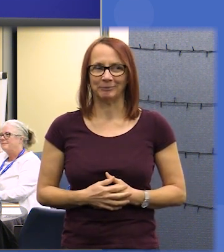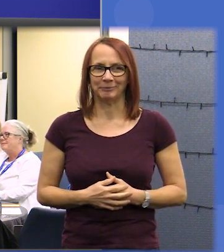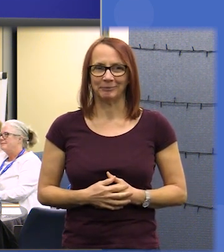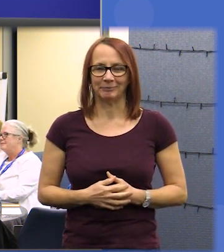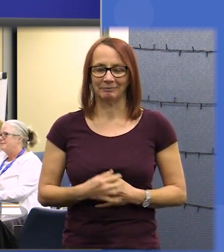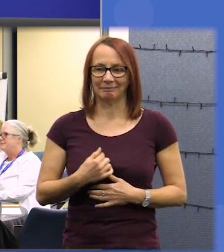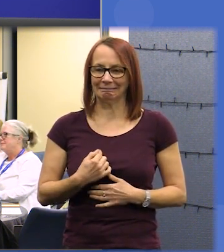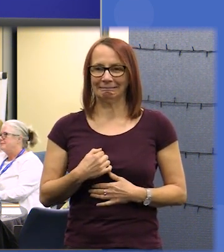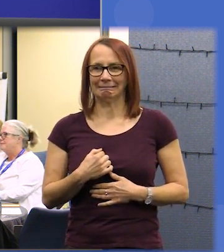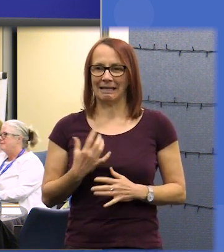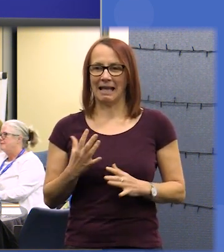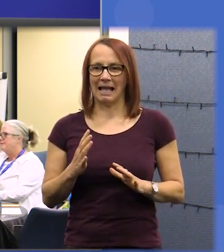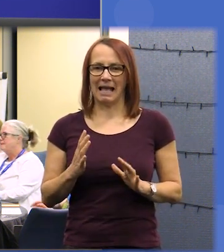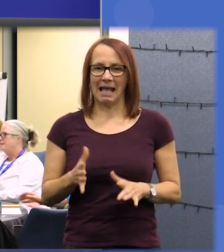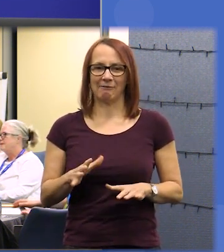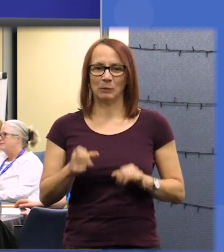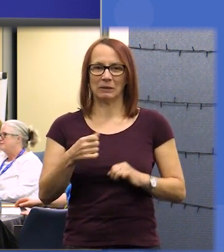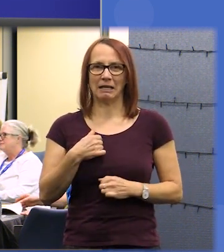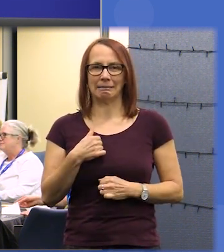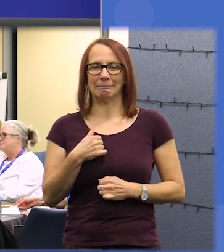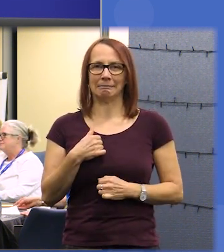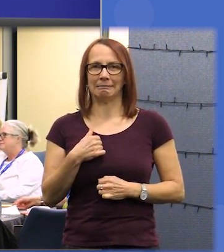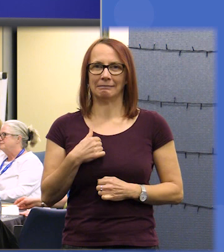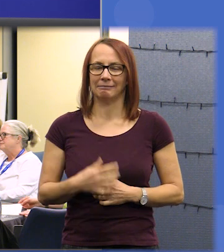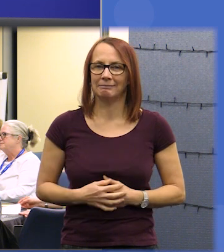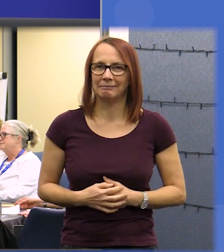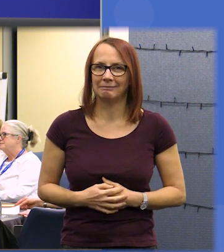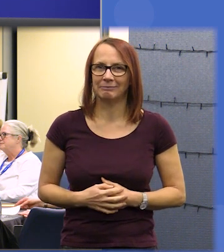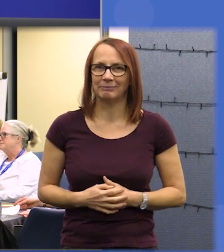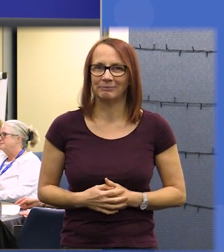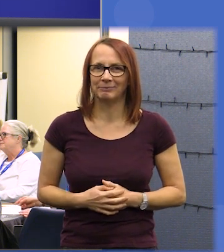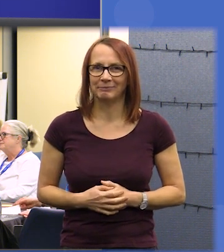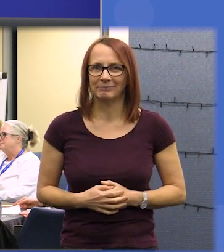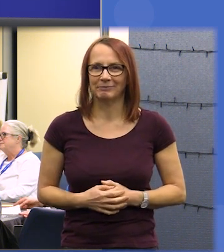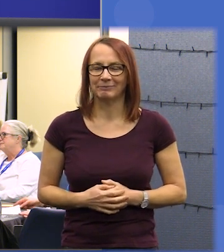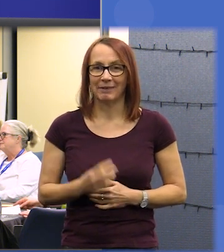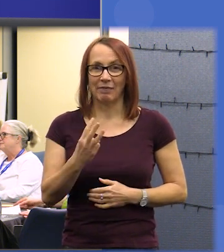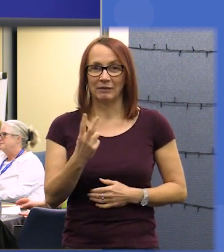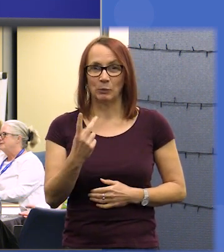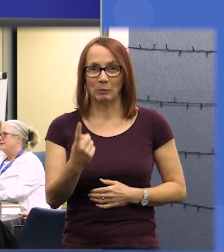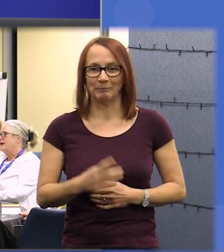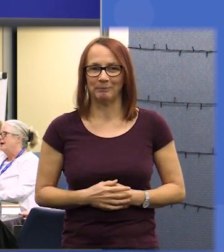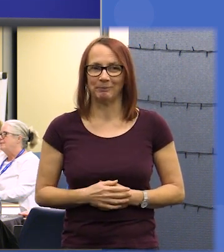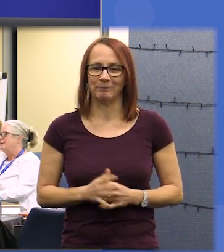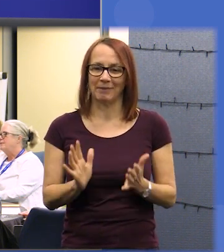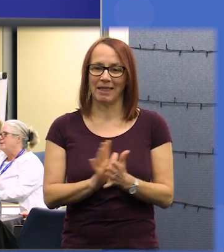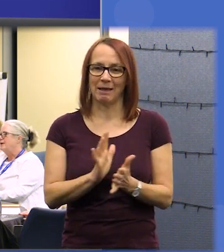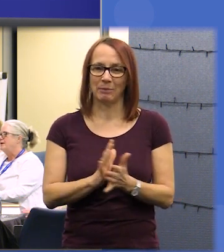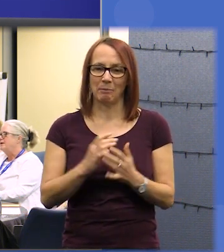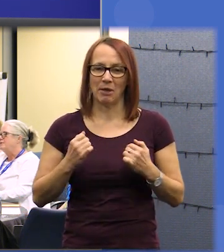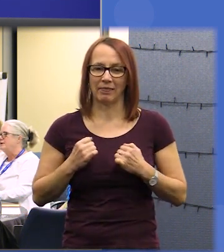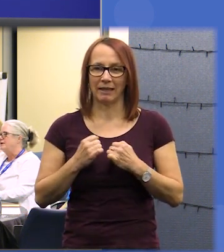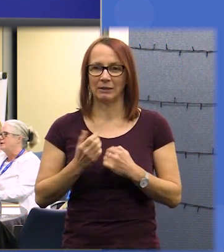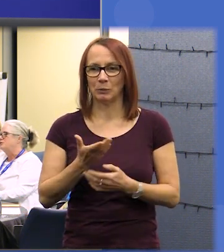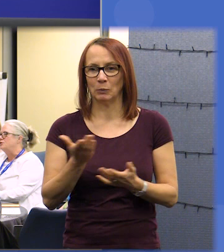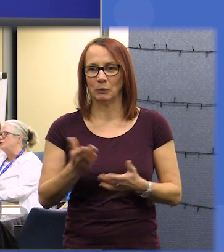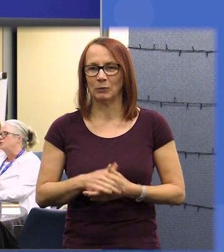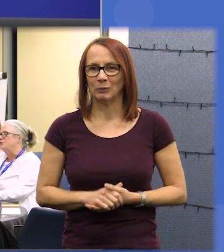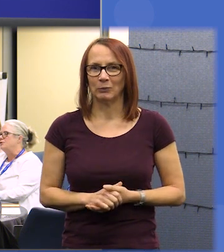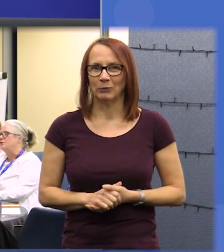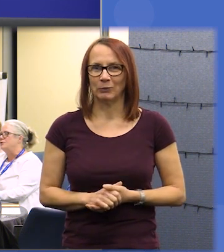don't I that's really awkward I've just realized okay three two one hard peeper